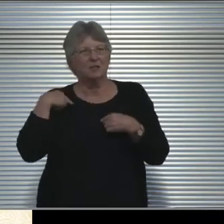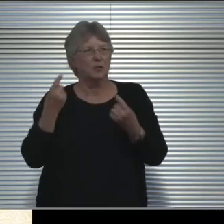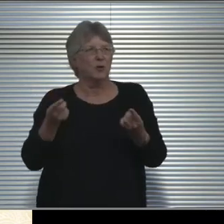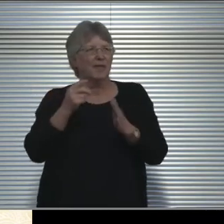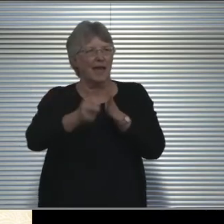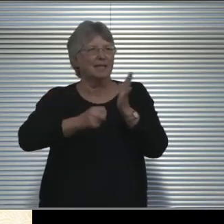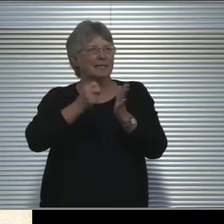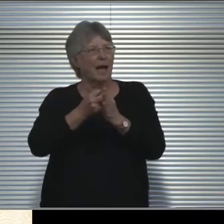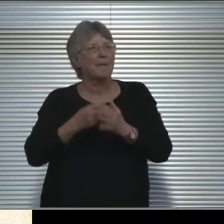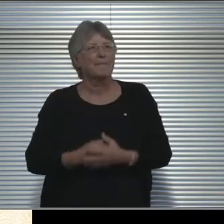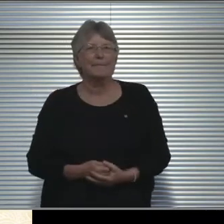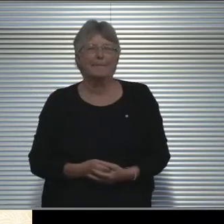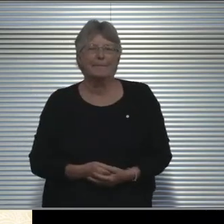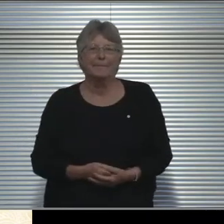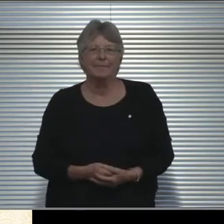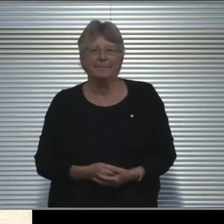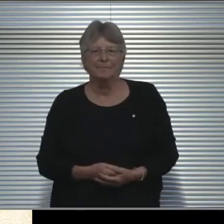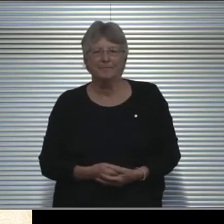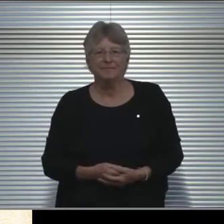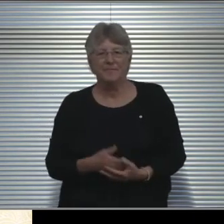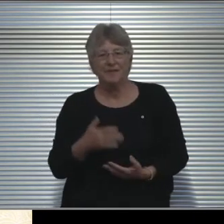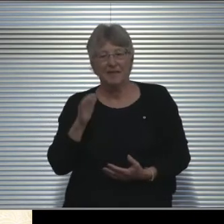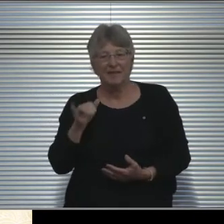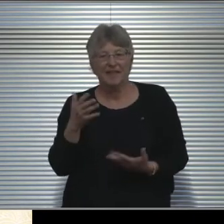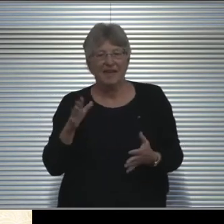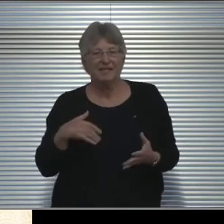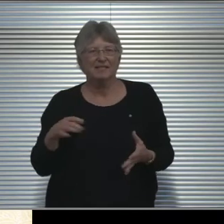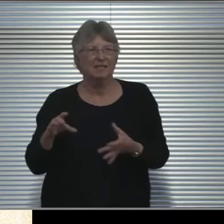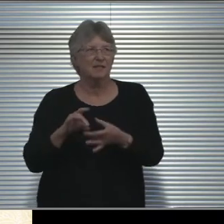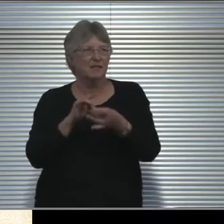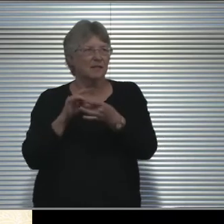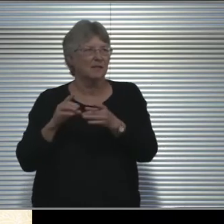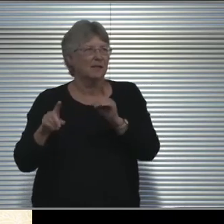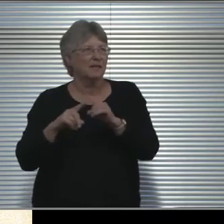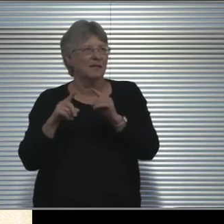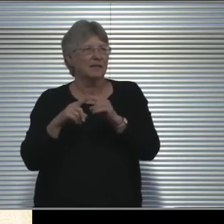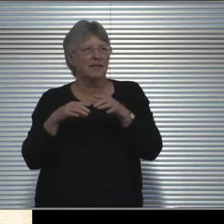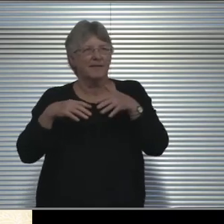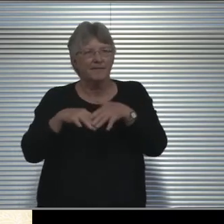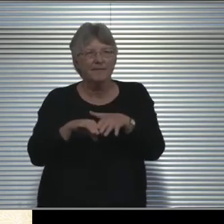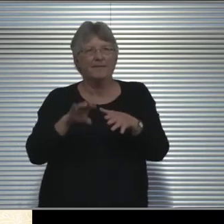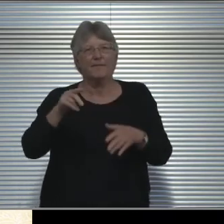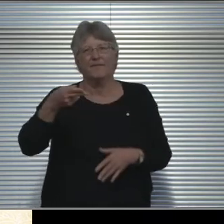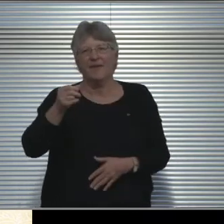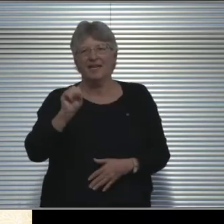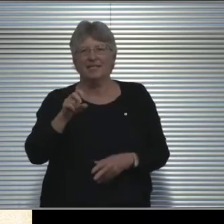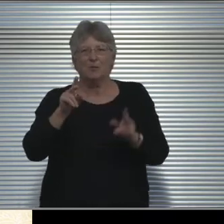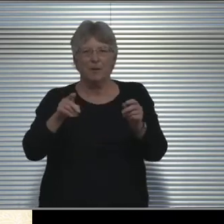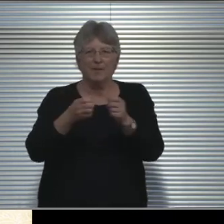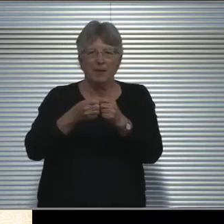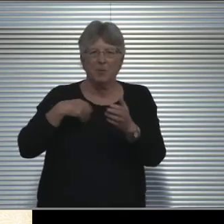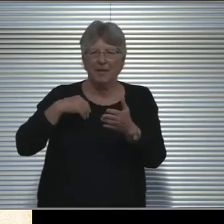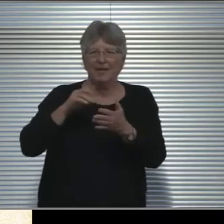And so that's pretty much it in regards to my presentation on the phasing in for students with disabilities. And I guess at this time